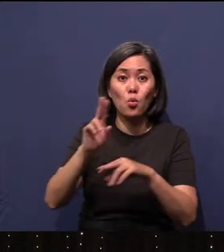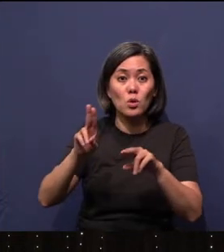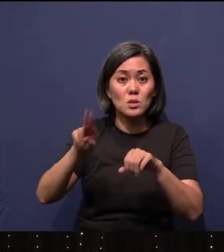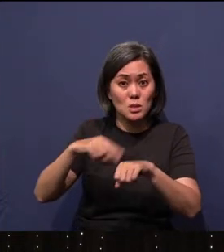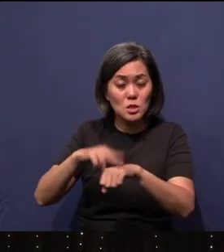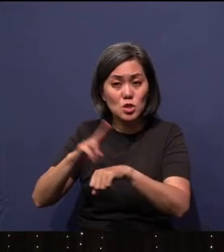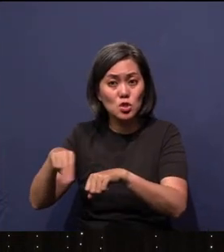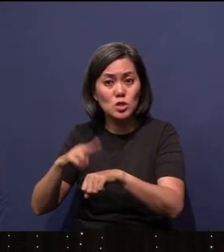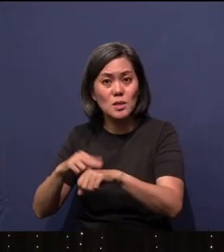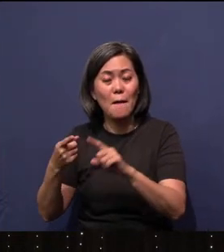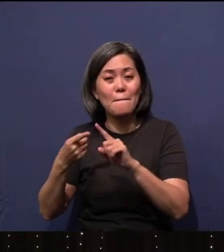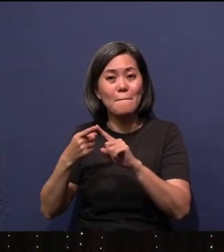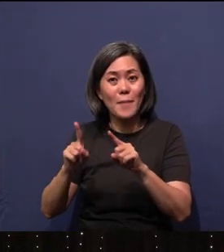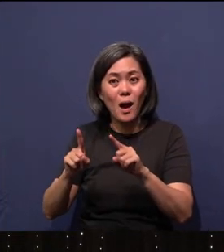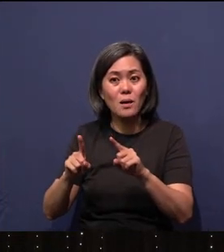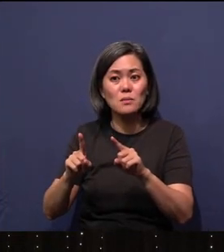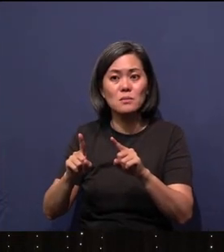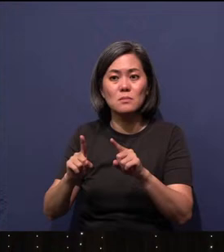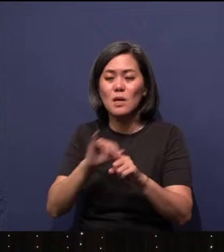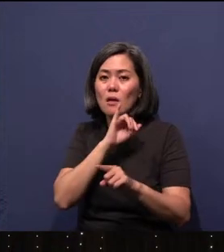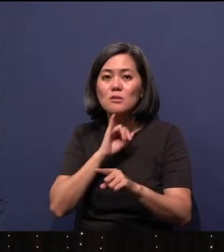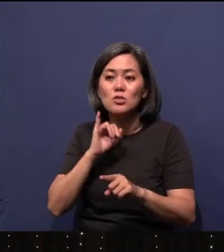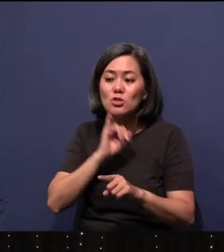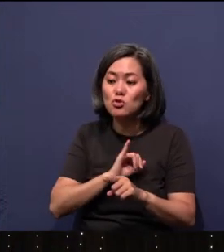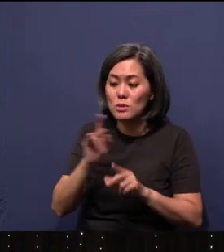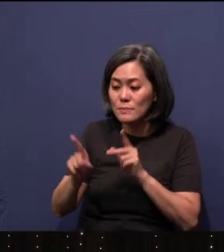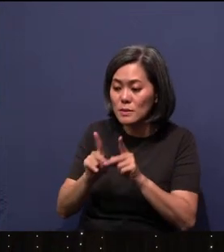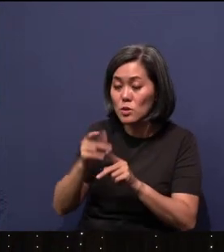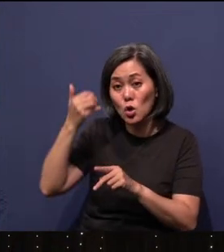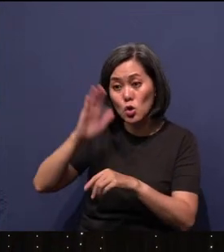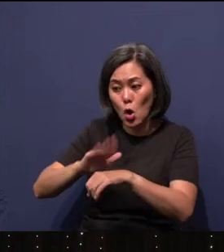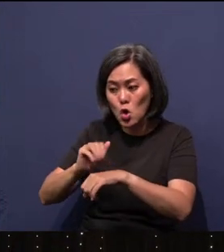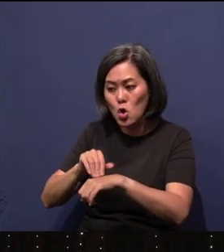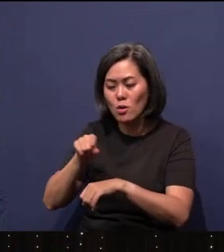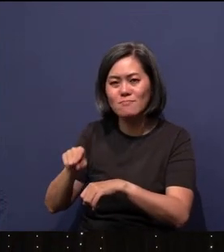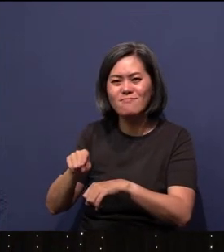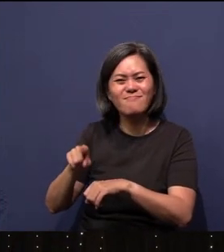the people of Israel that God called, they could not glorify God.